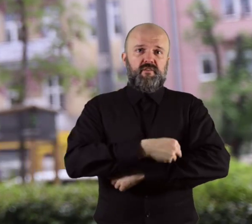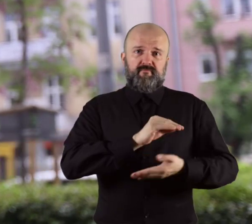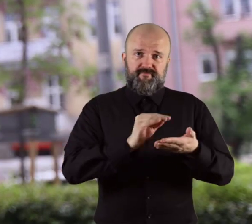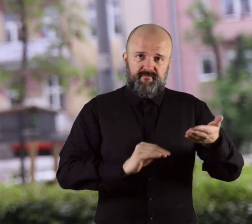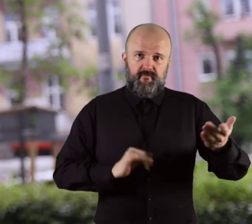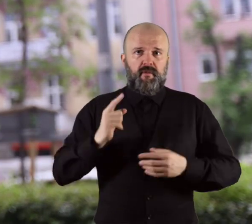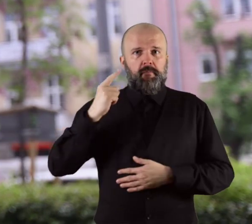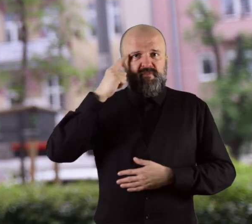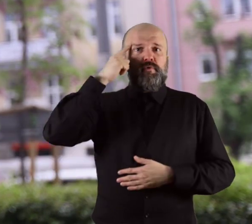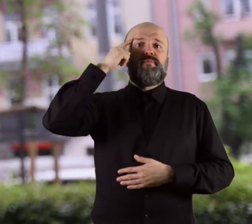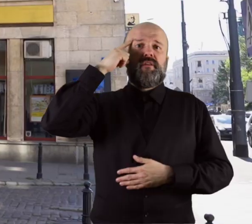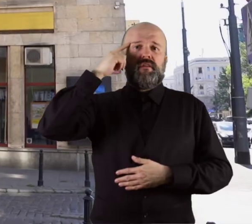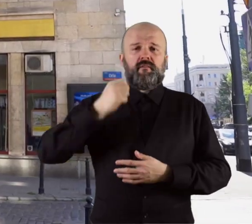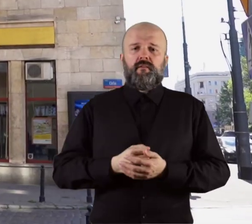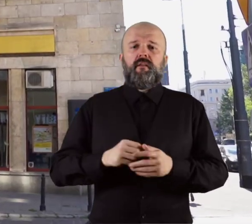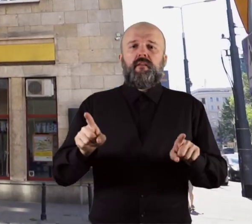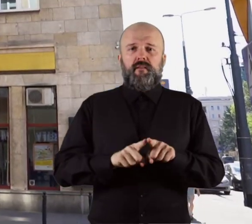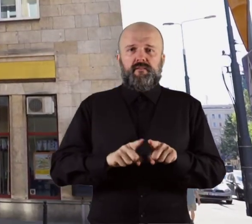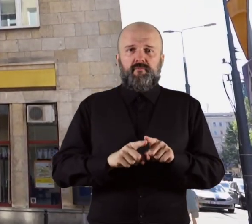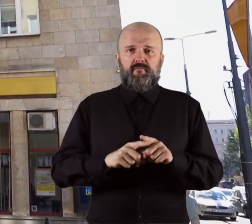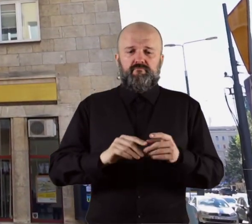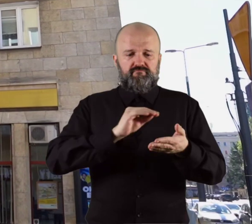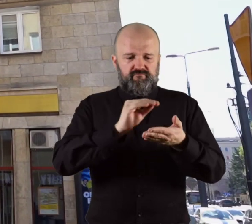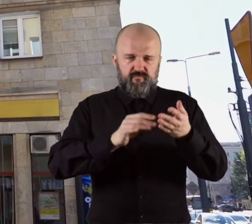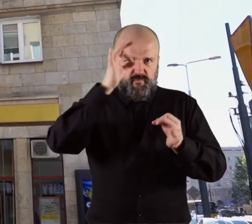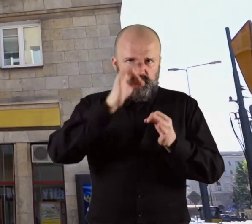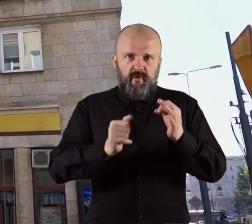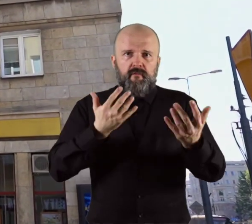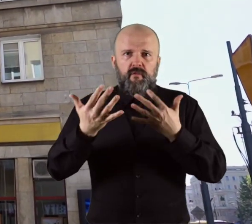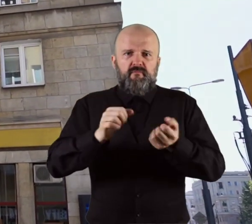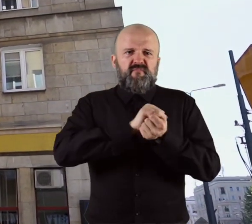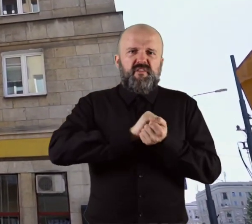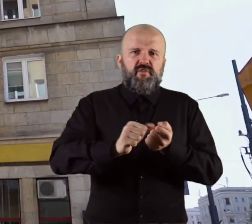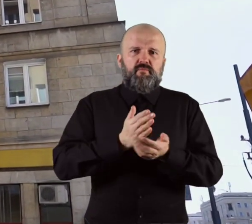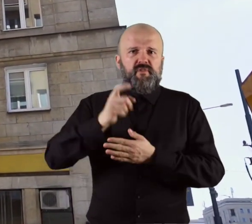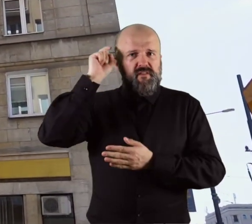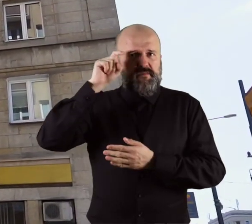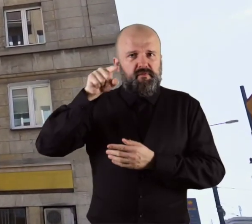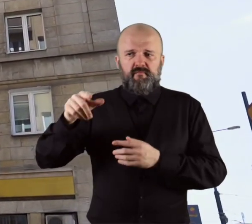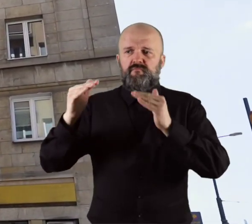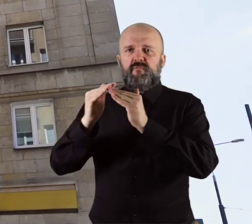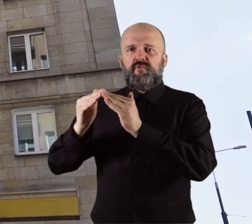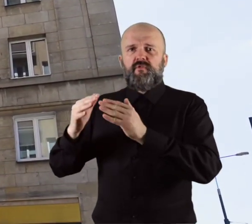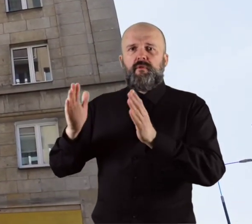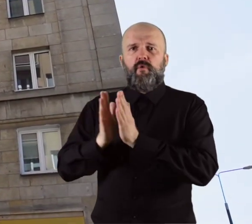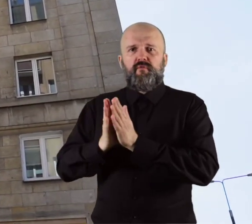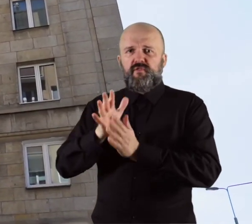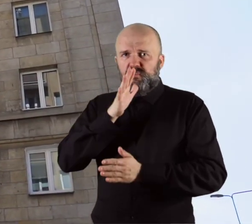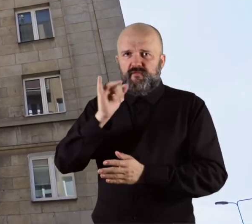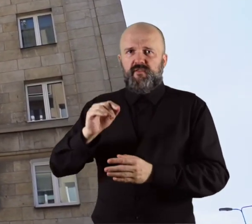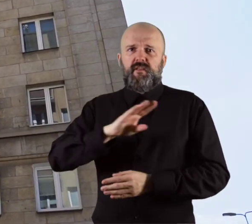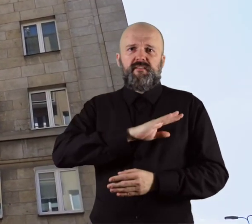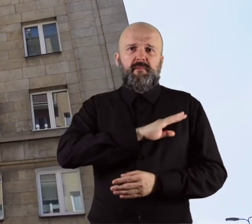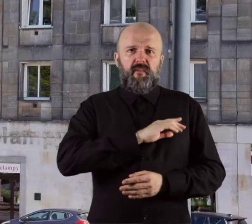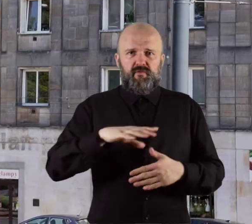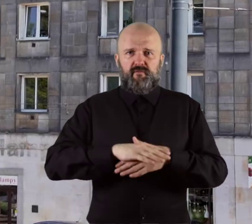memories and studies on the destruction of synagogues and Jewish cemeteries by the Germans during the war.